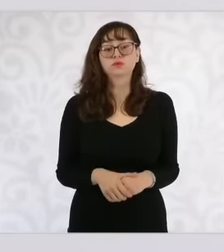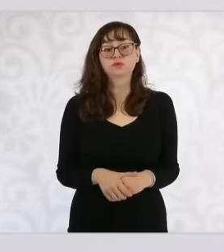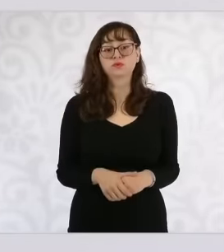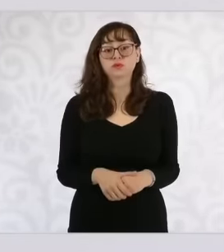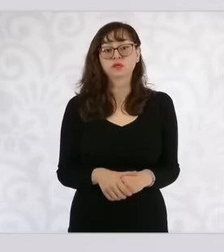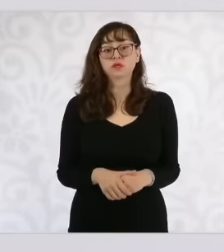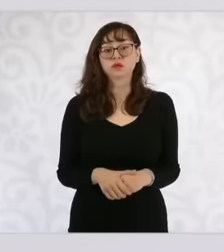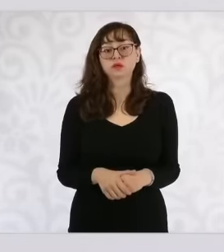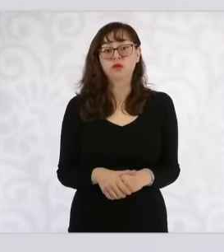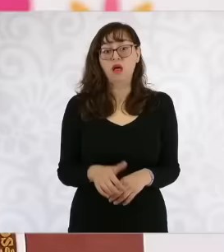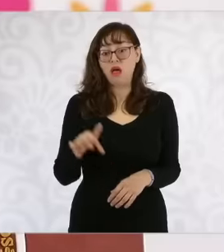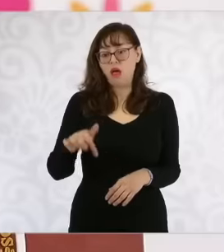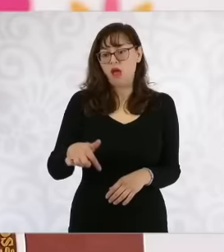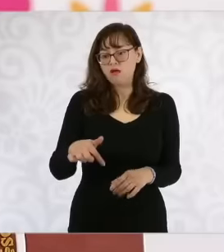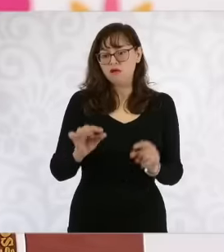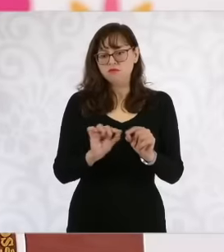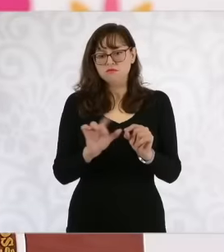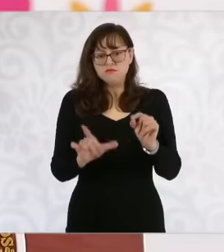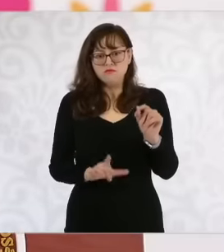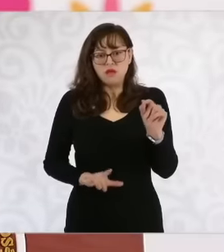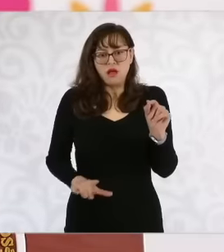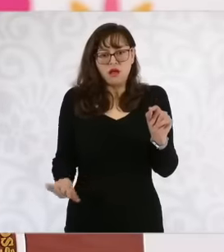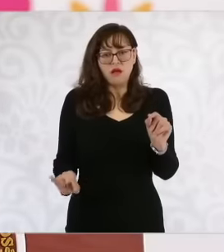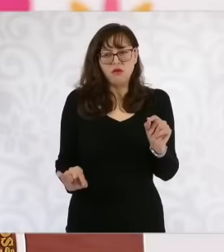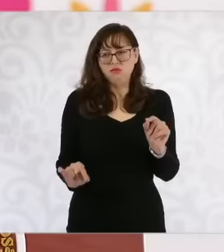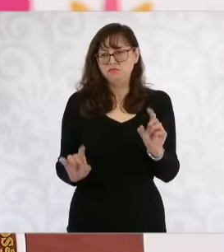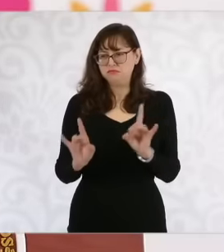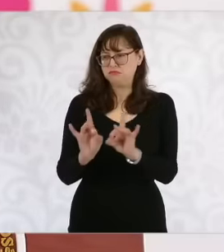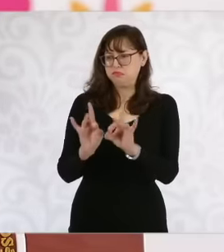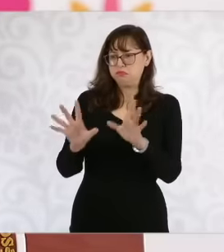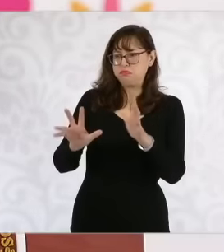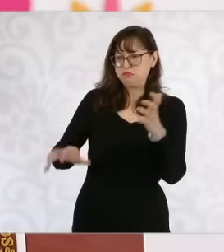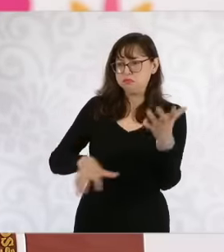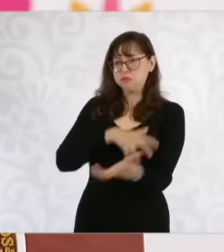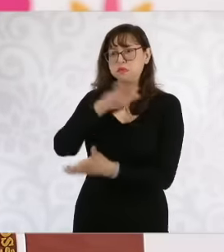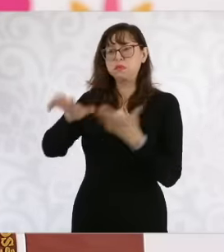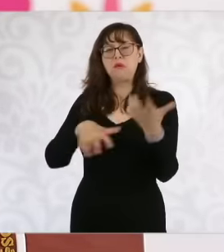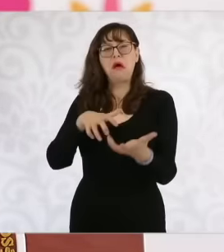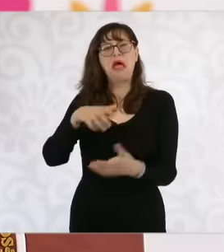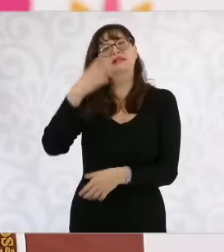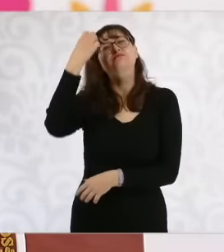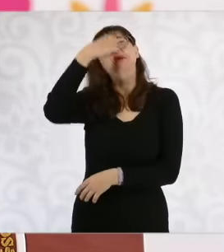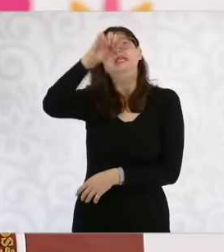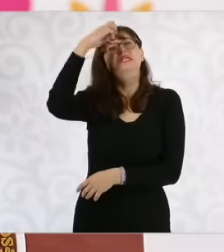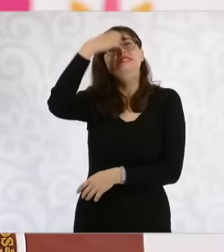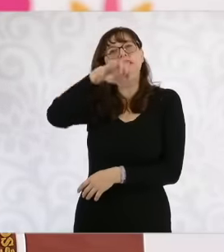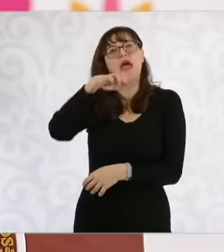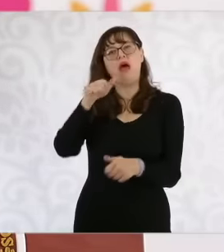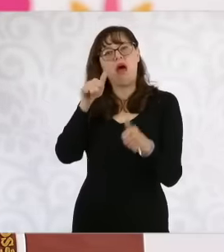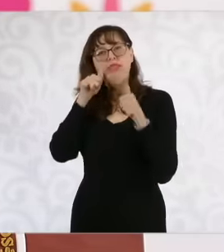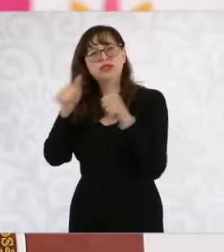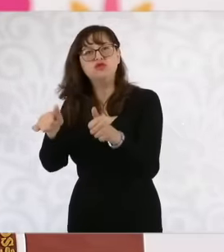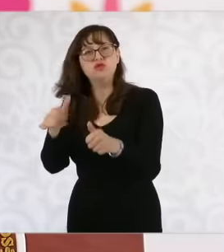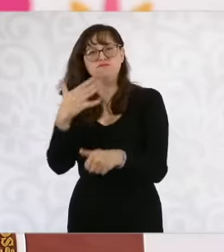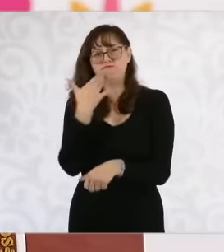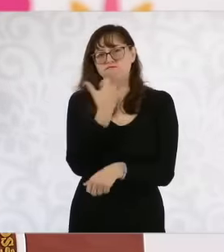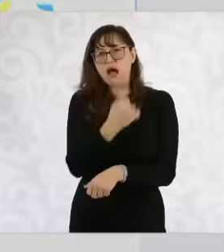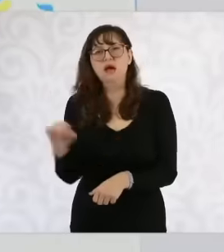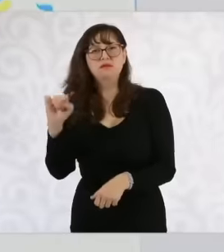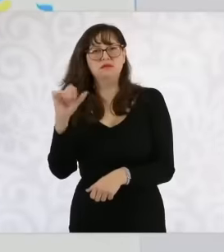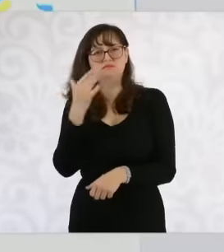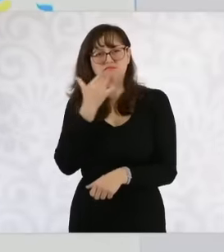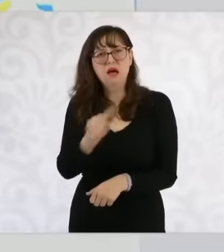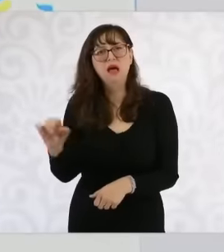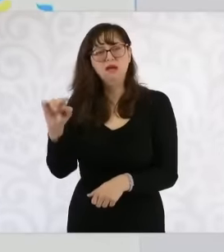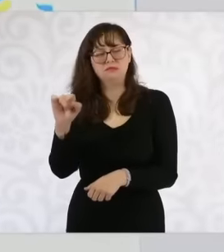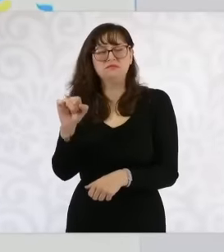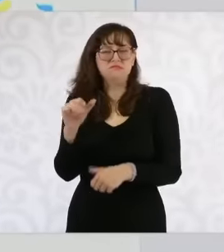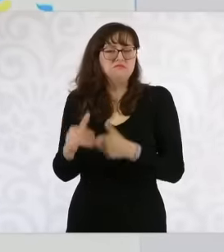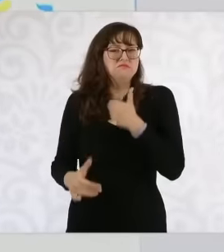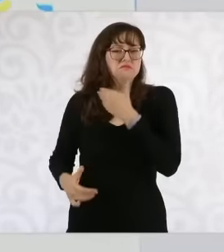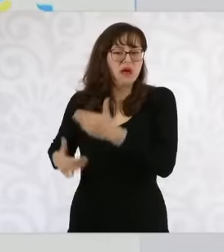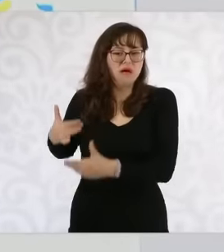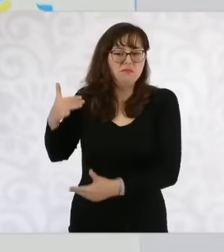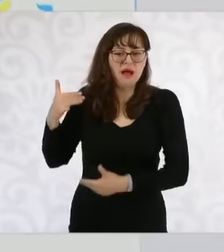a lot of progress in addressing catastrophes of this type. It is very important to develop the